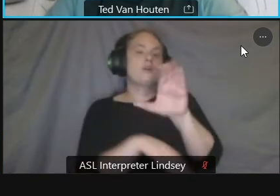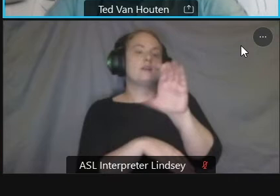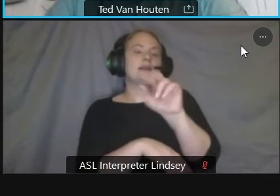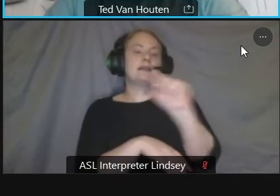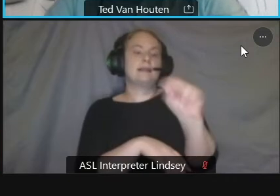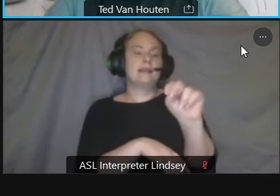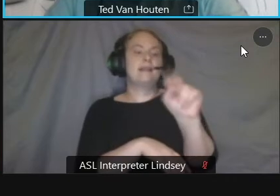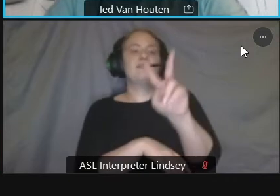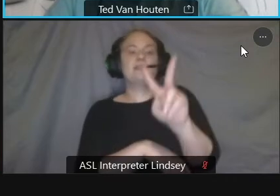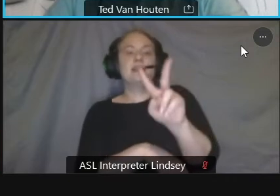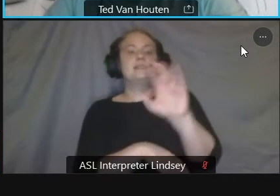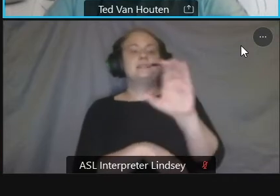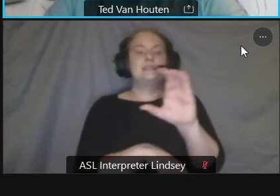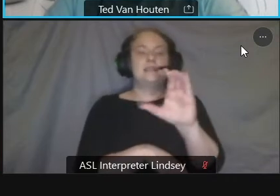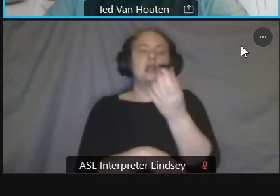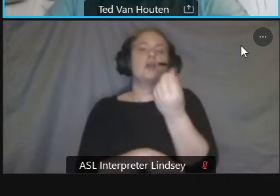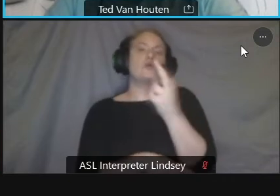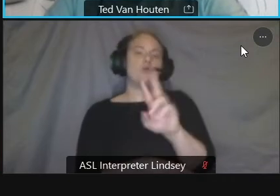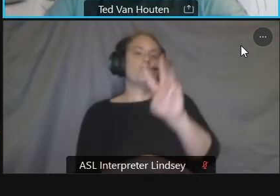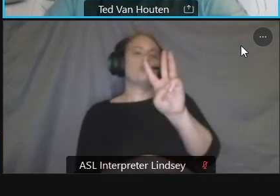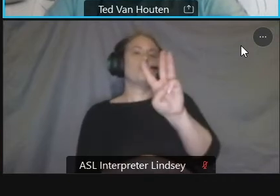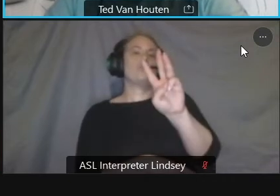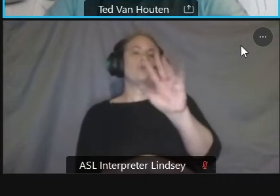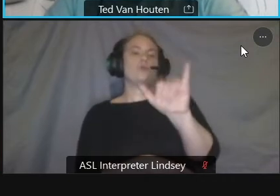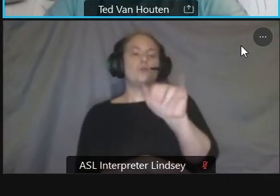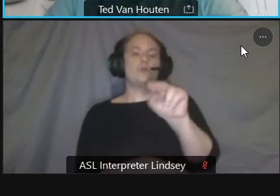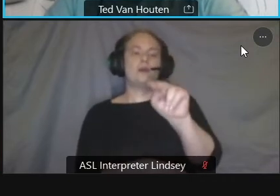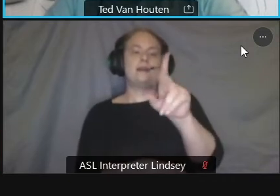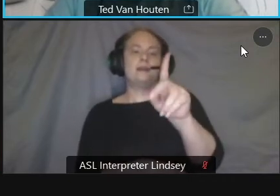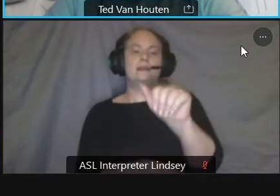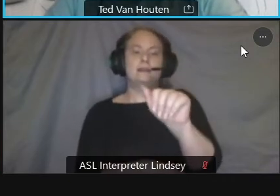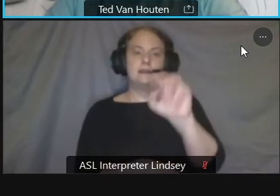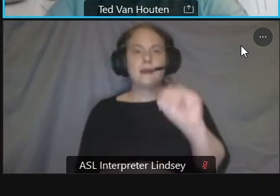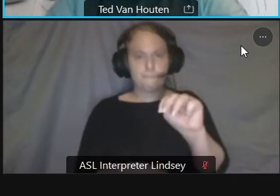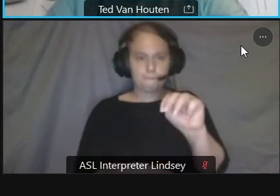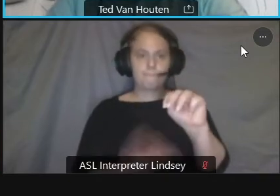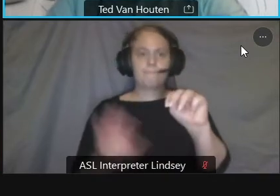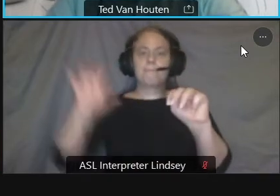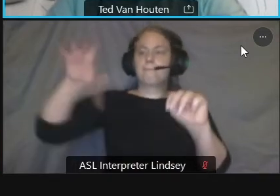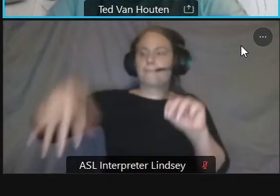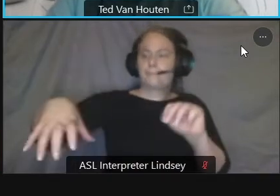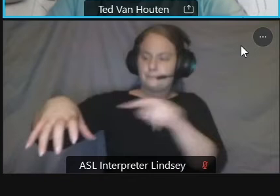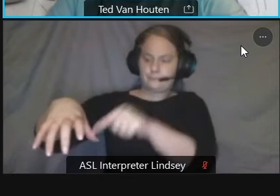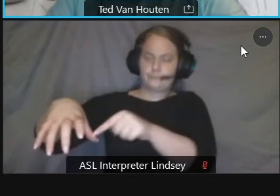uh we're aware of what they're proposing um and we're working with udc both during